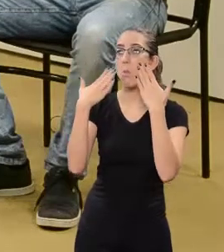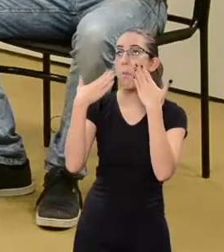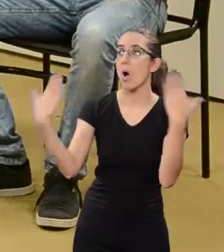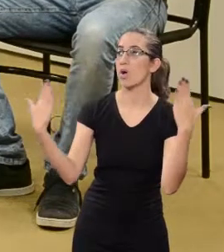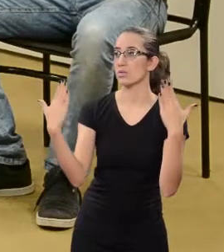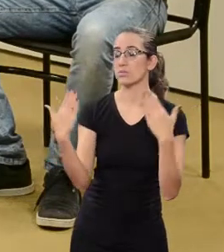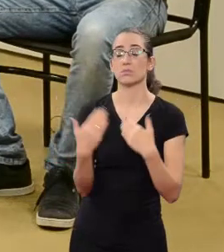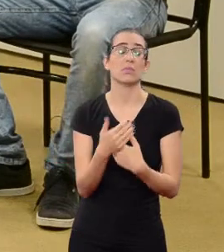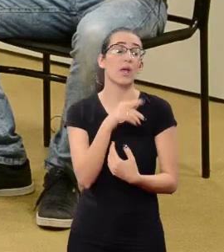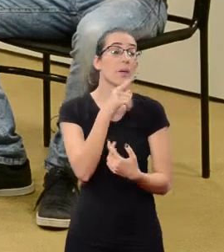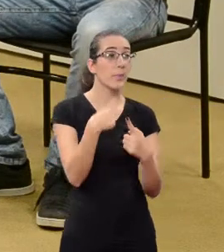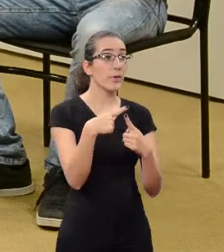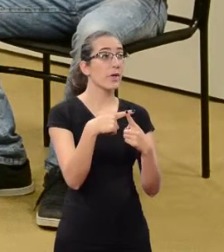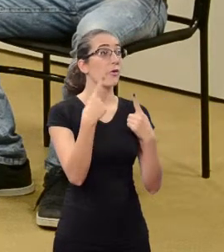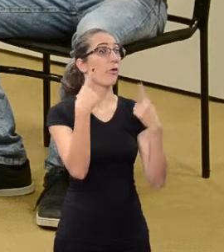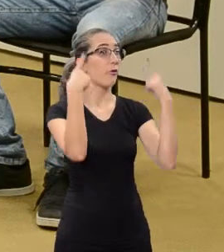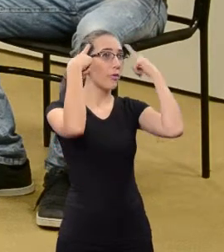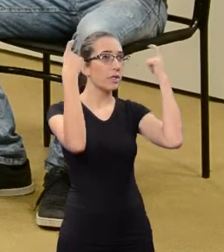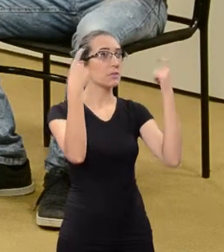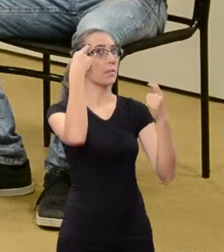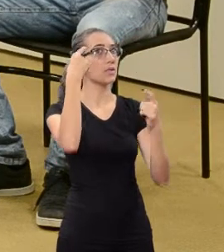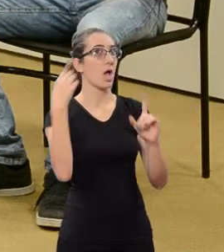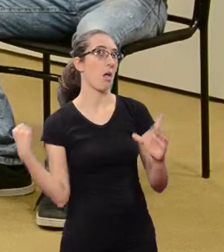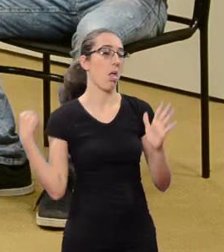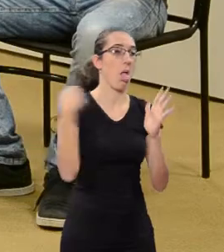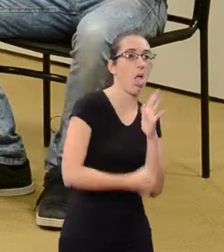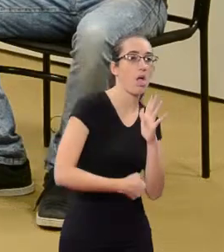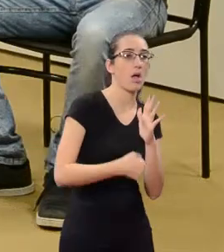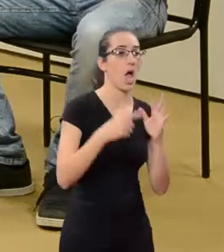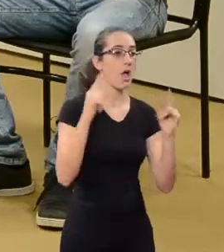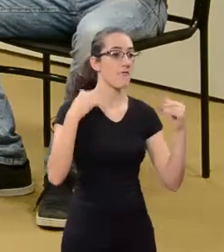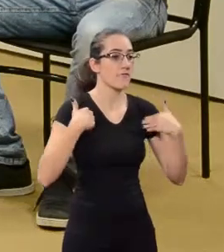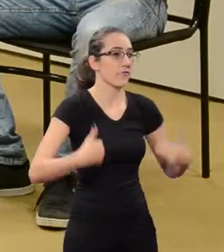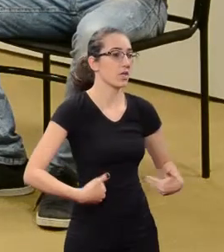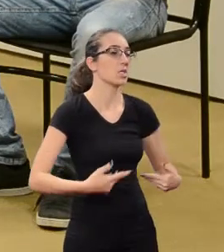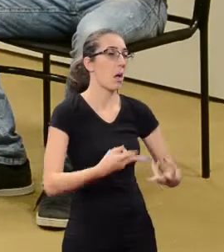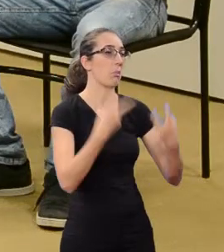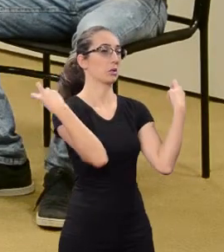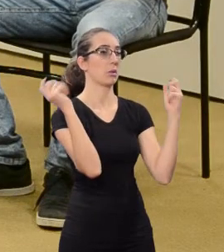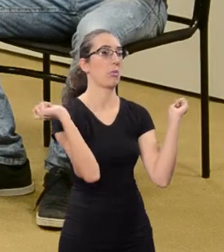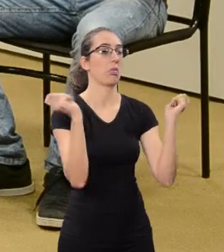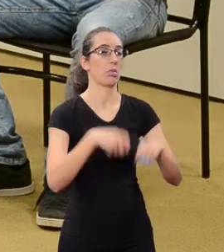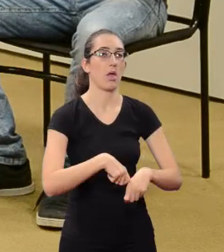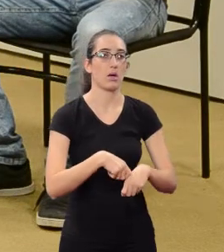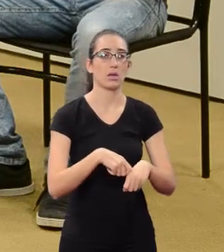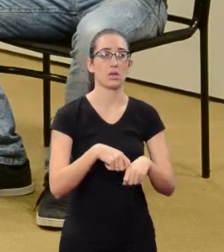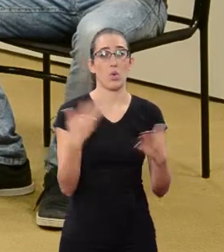People understand that violence is when a physical aggresion is practiced. We realize today that